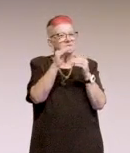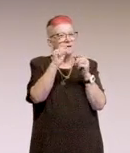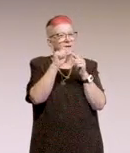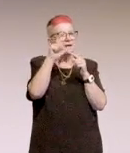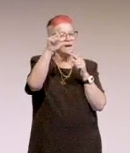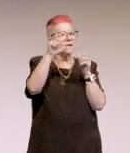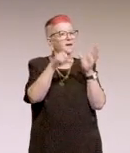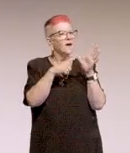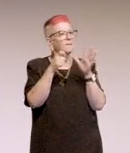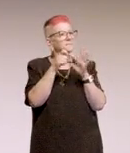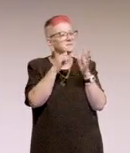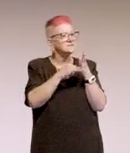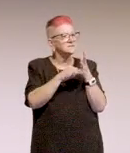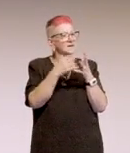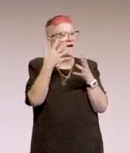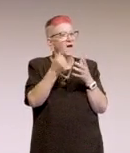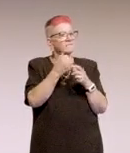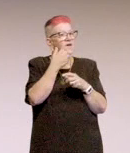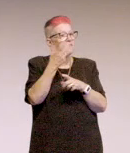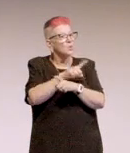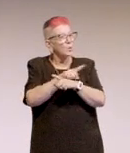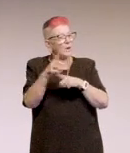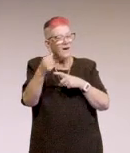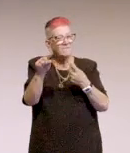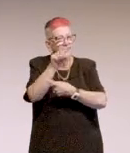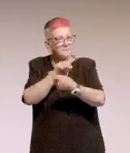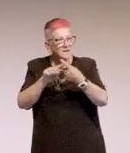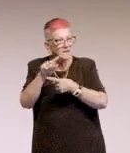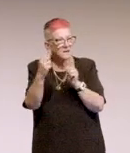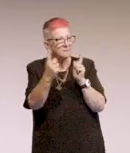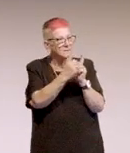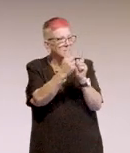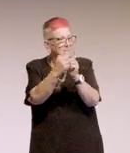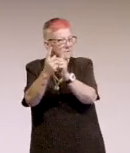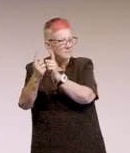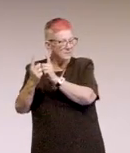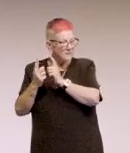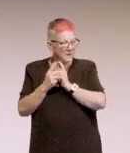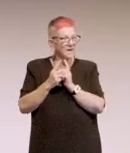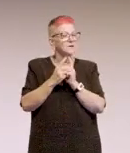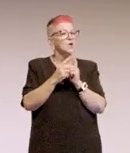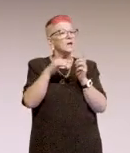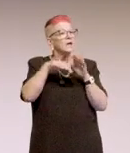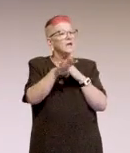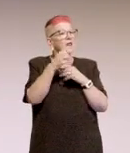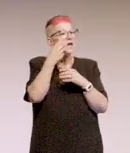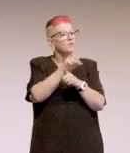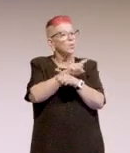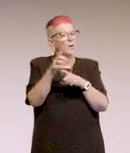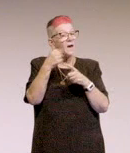That's just an example. We have weekly meet ups. In this meet up, we covered tasks that are underway for accessibility.